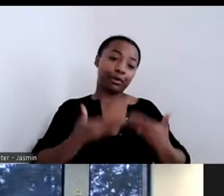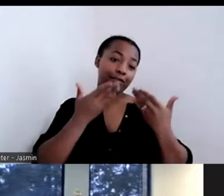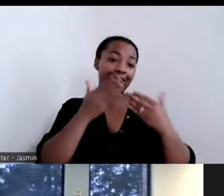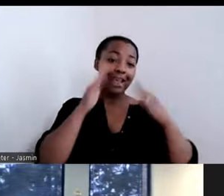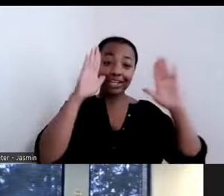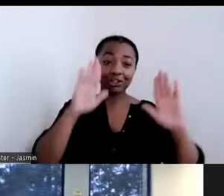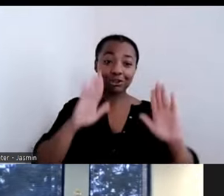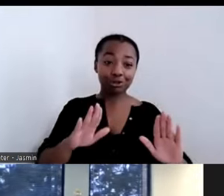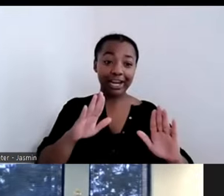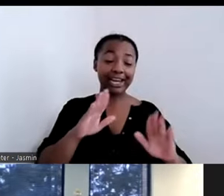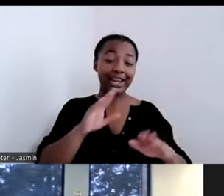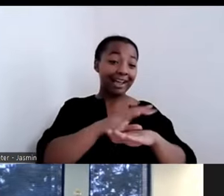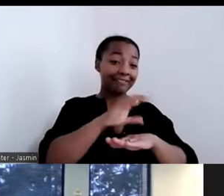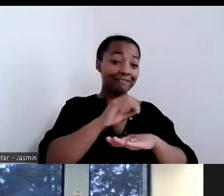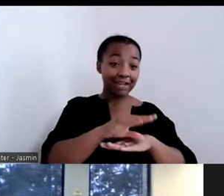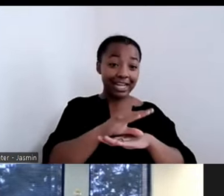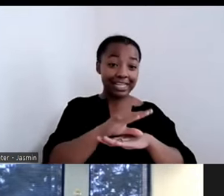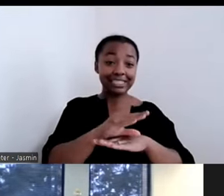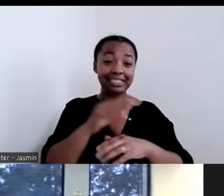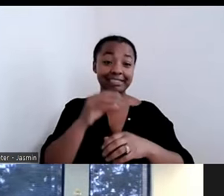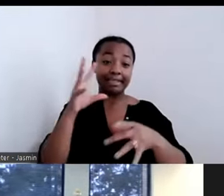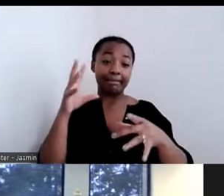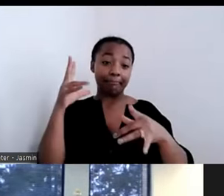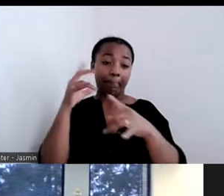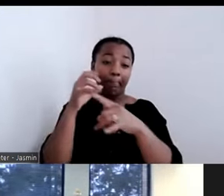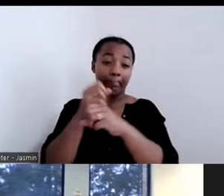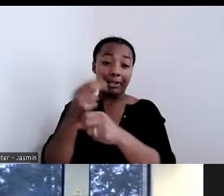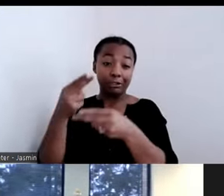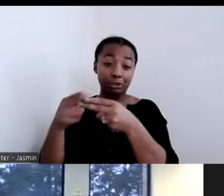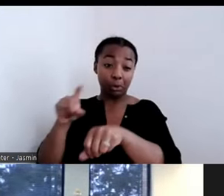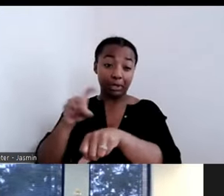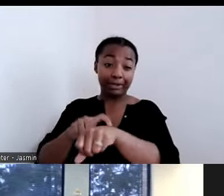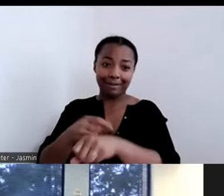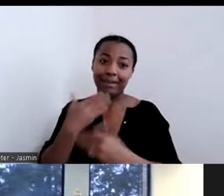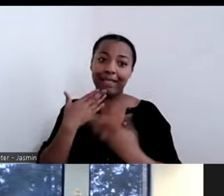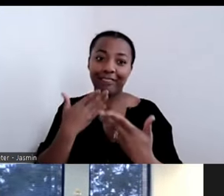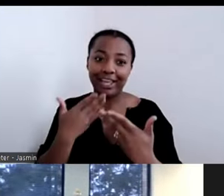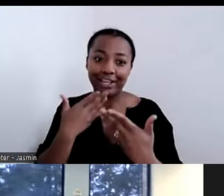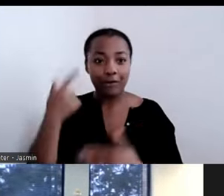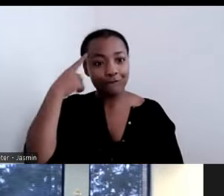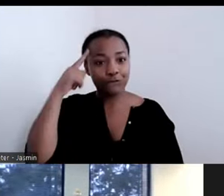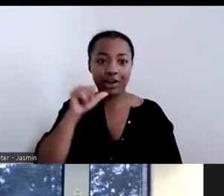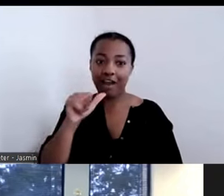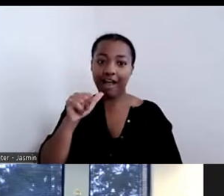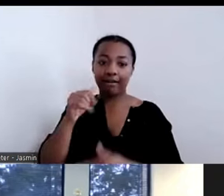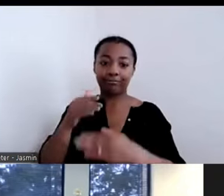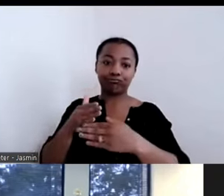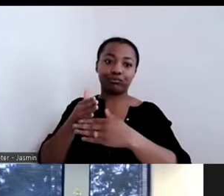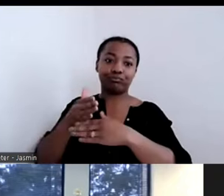allotments, so thank you, as a facilitator. I just... you also showed us what inclusion